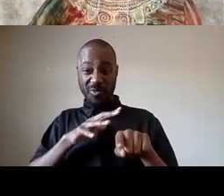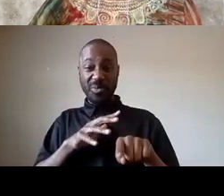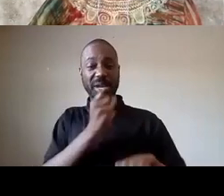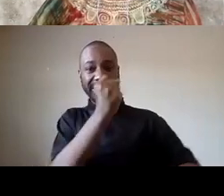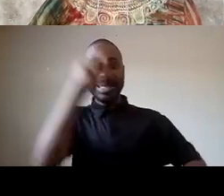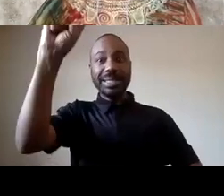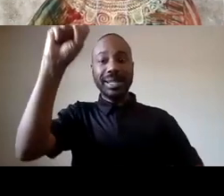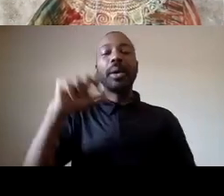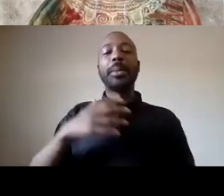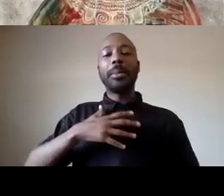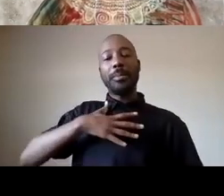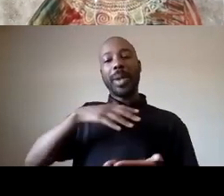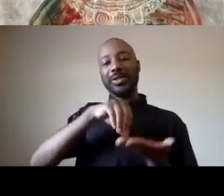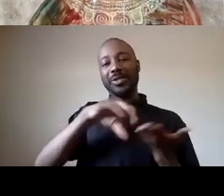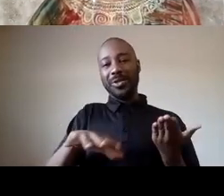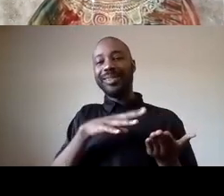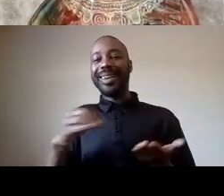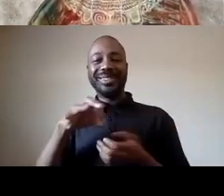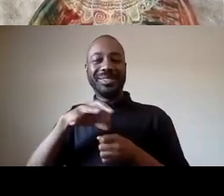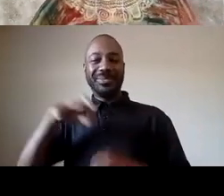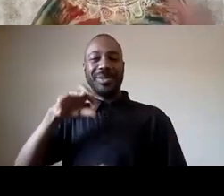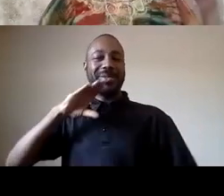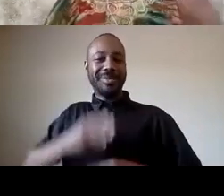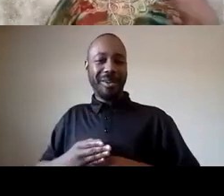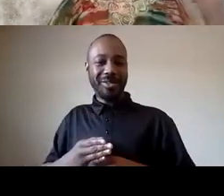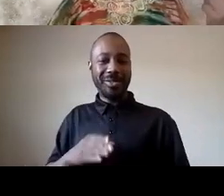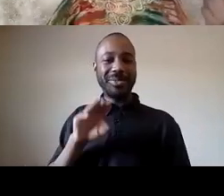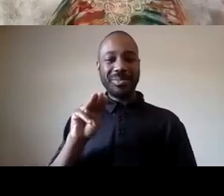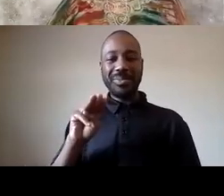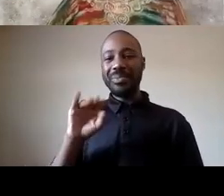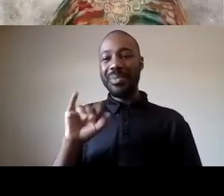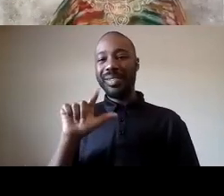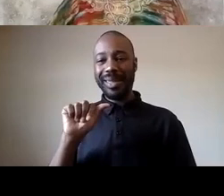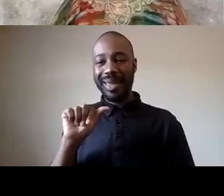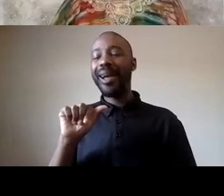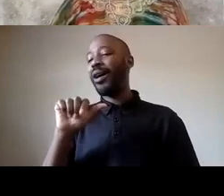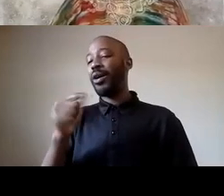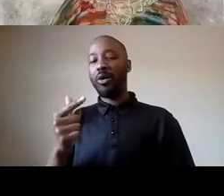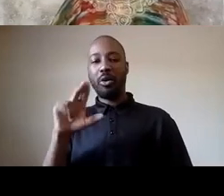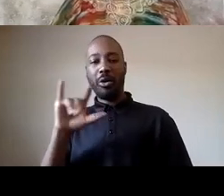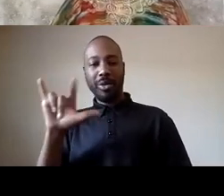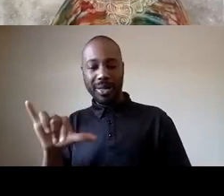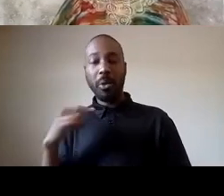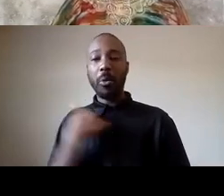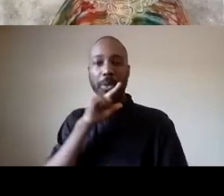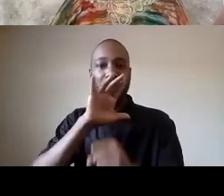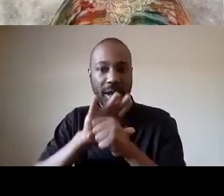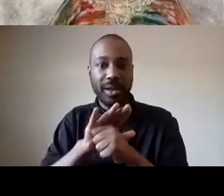charlia gulley who's holding the sign even though we committed to building a movement not a moment the first